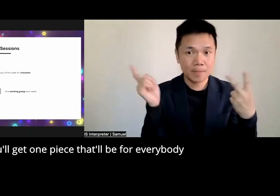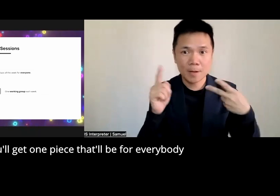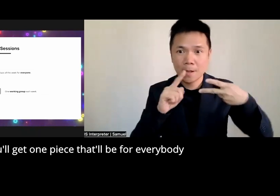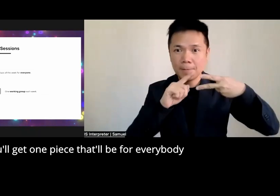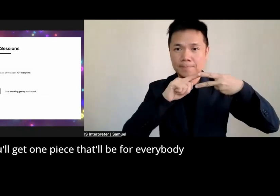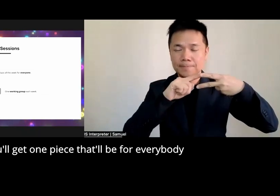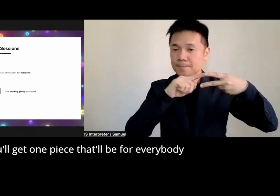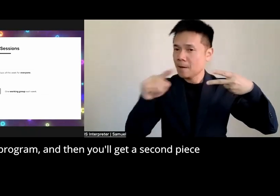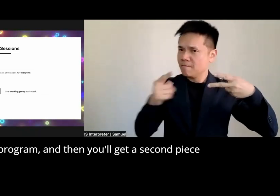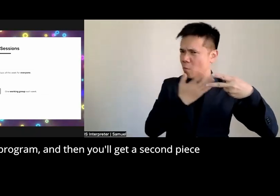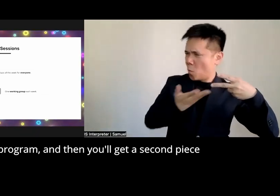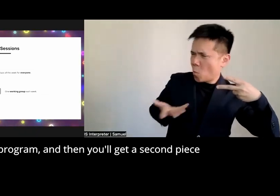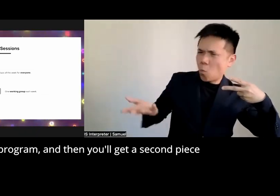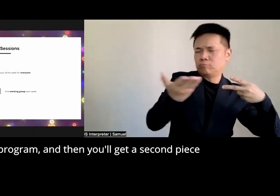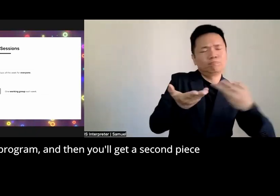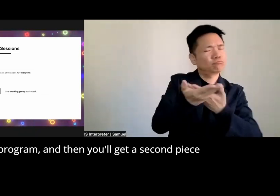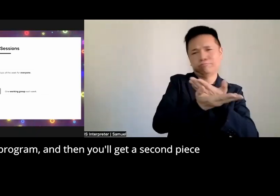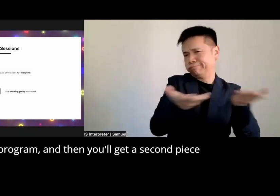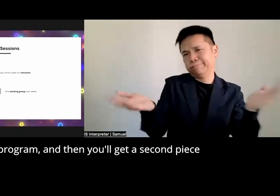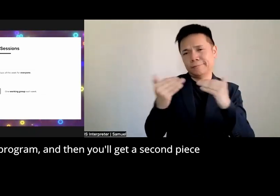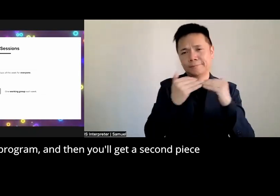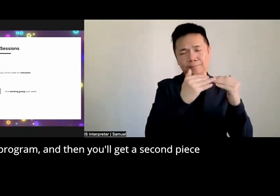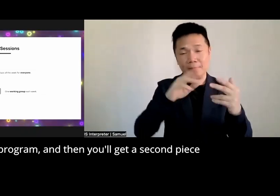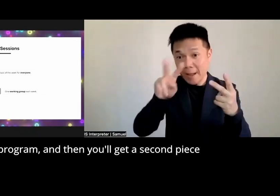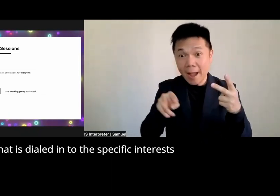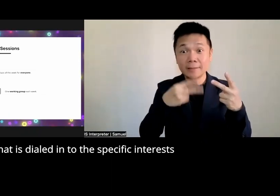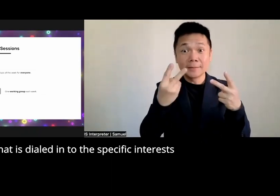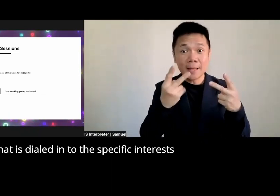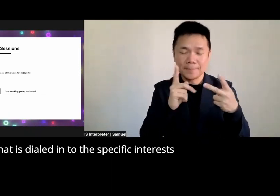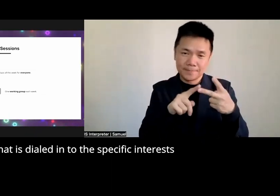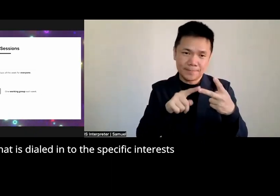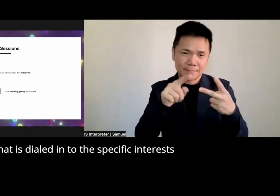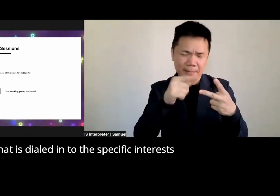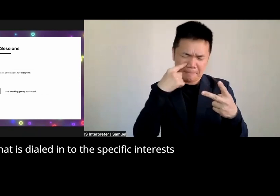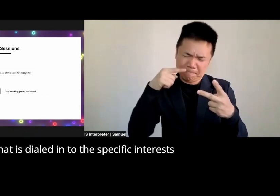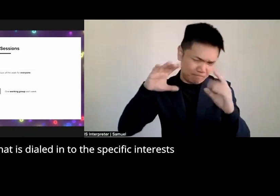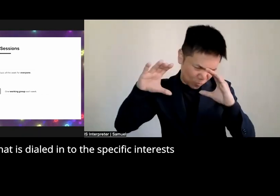for everybody in the program and then you'll get a second piece that is dialed in to the specific